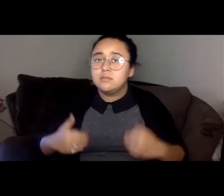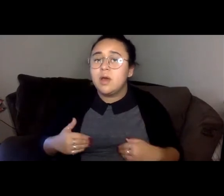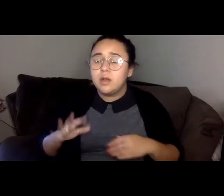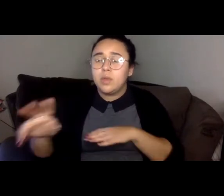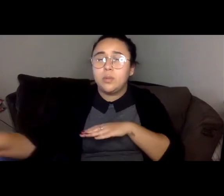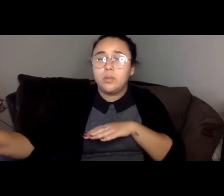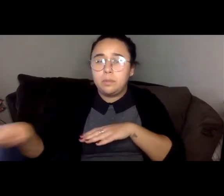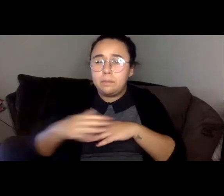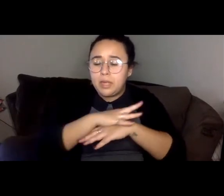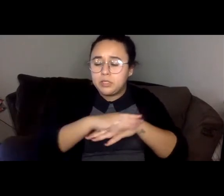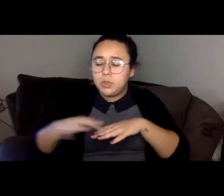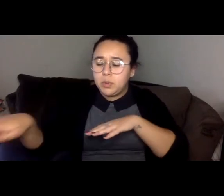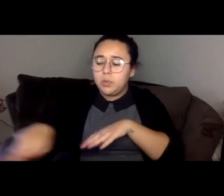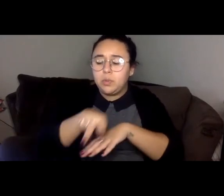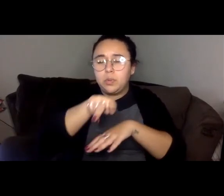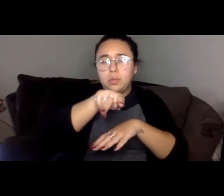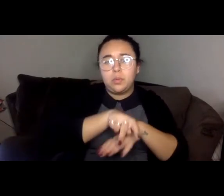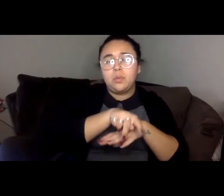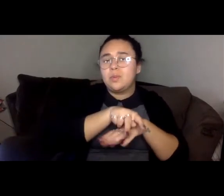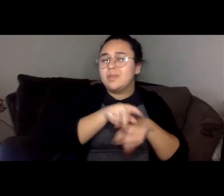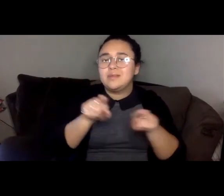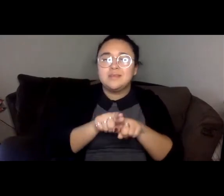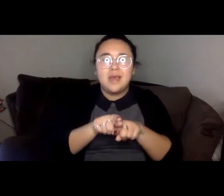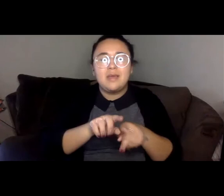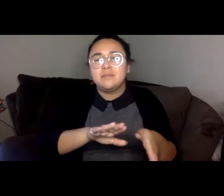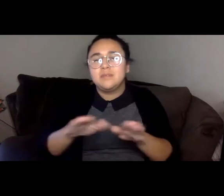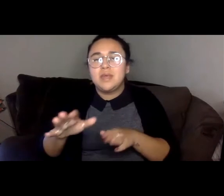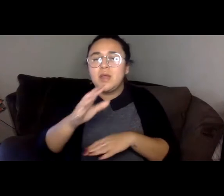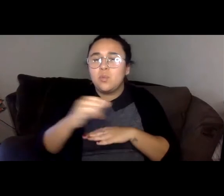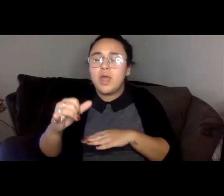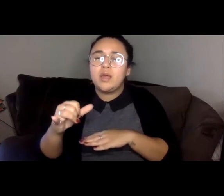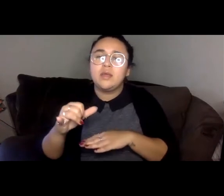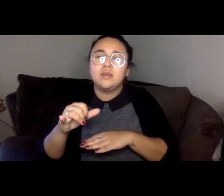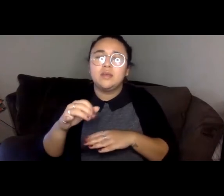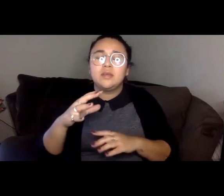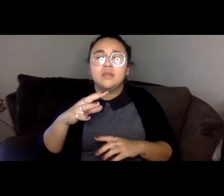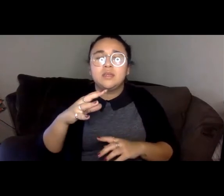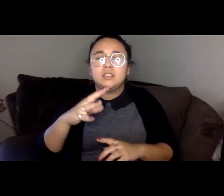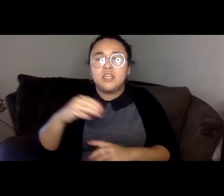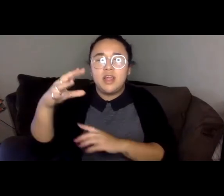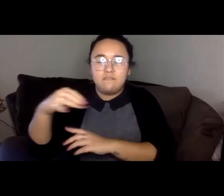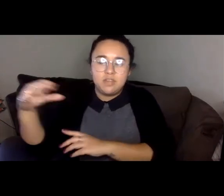The way dead whales jellyfish and cows sometimes.